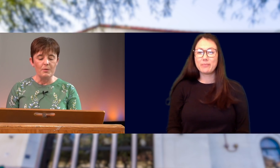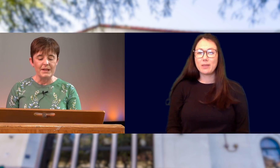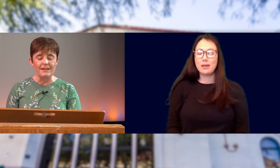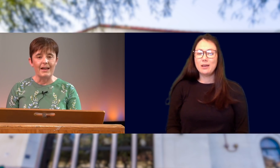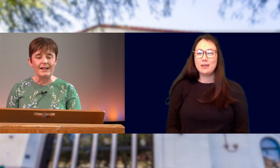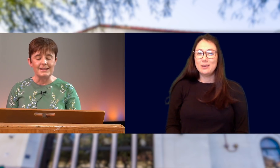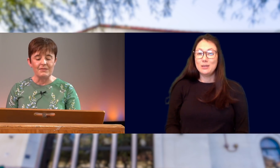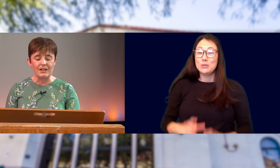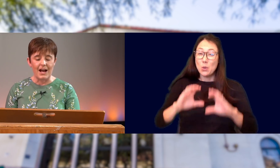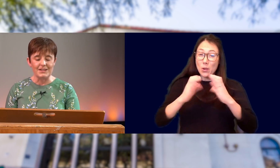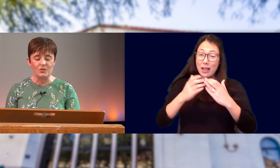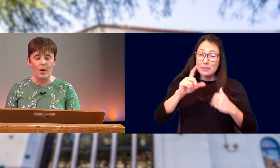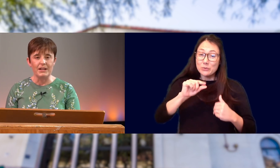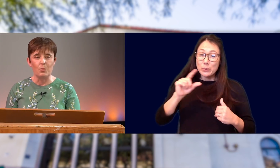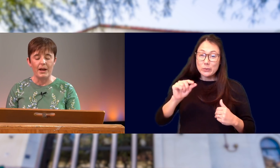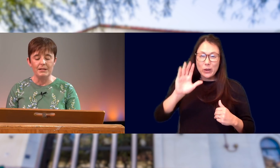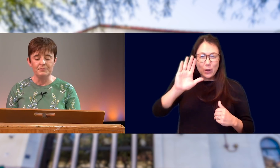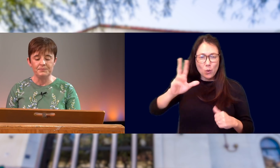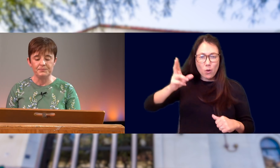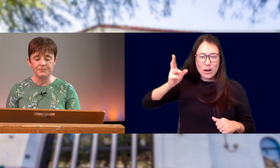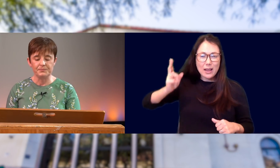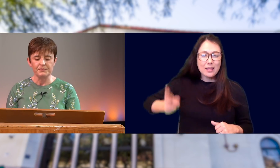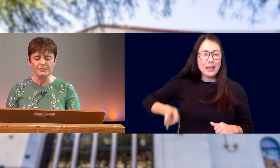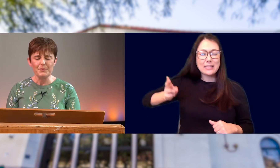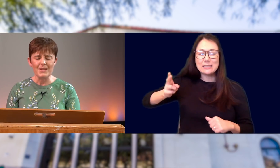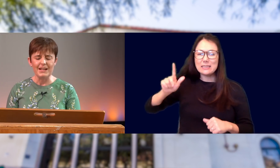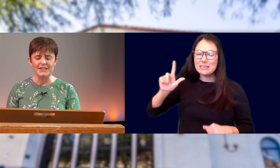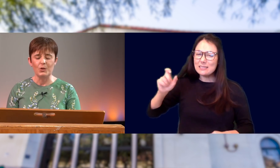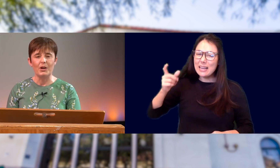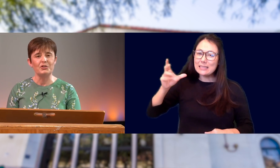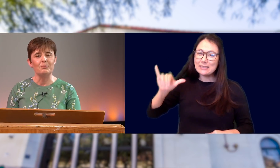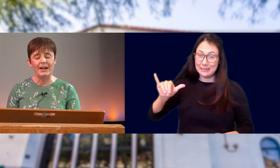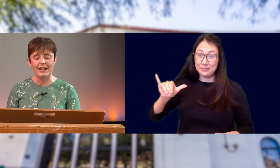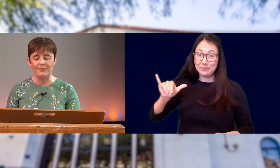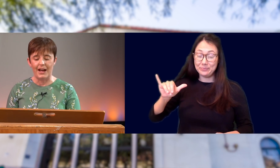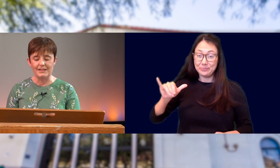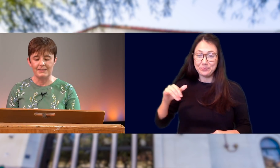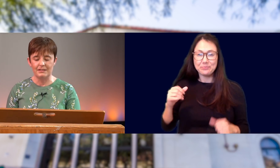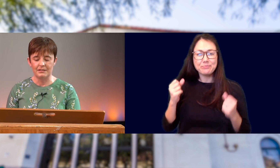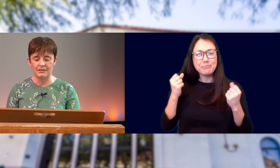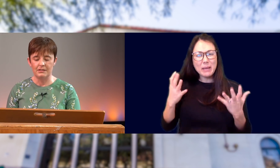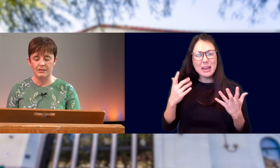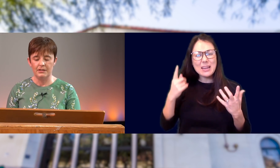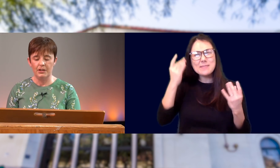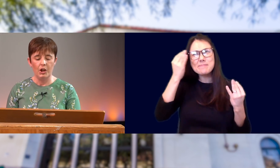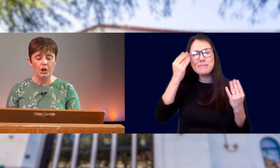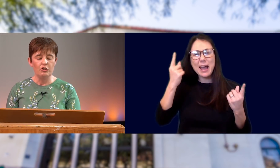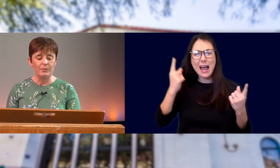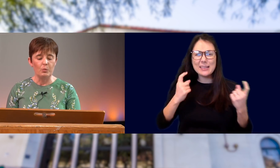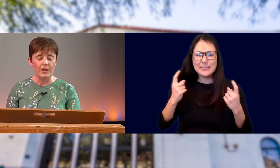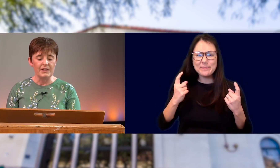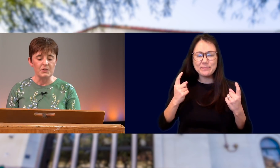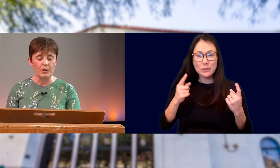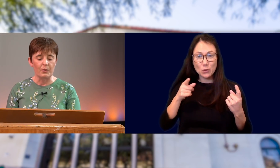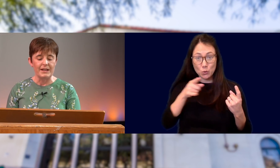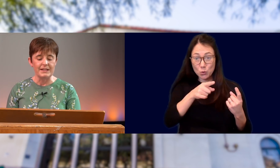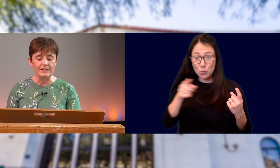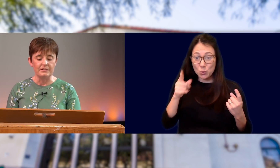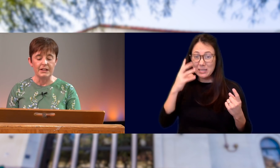WHAT WILL BE THE LEGACY OF THE CLASS OF 2020? IT IS A QUESTION MANY HAVE ASKED. YOU HAVE BEEN WITNESS TO A GREAT DEAL